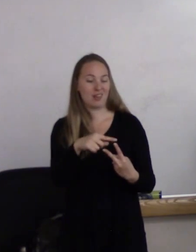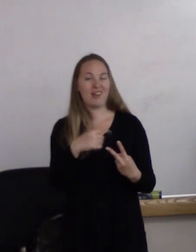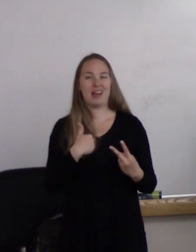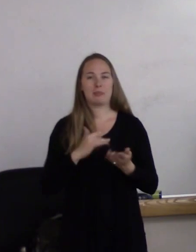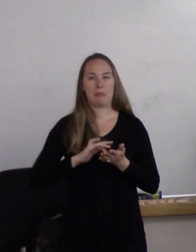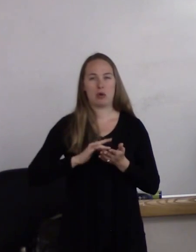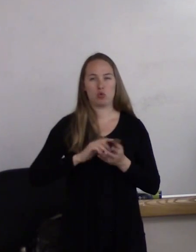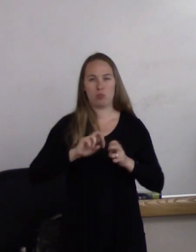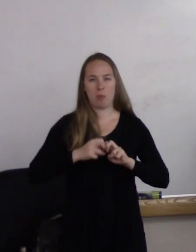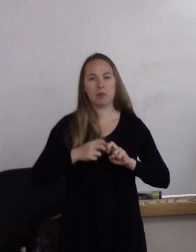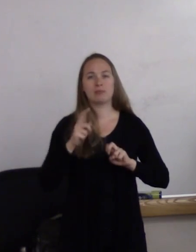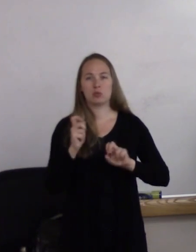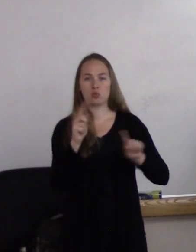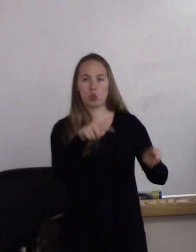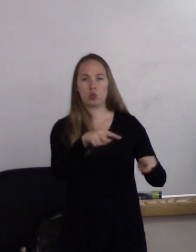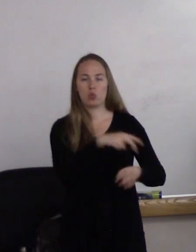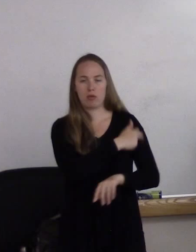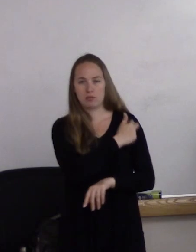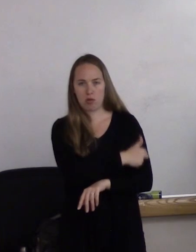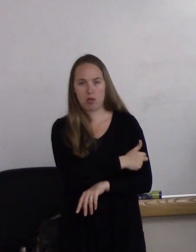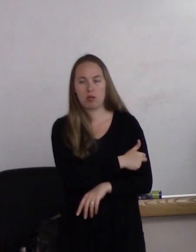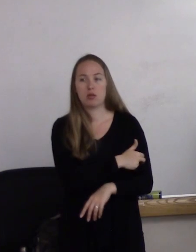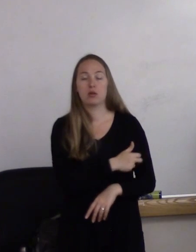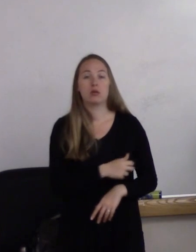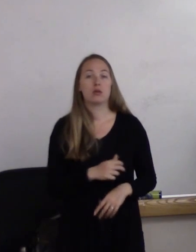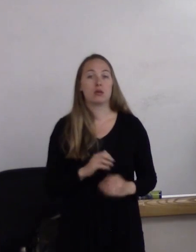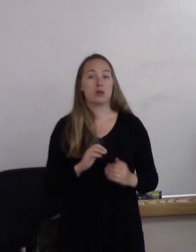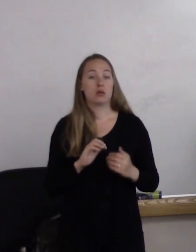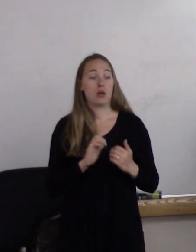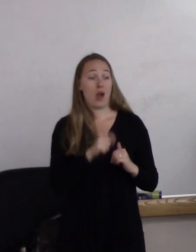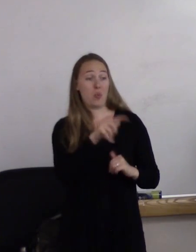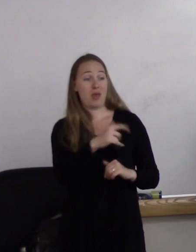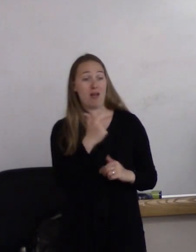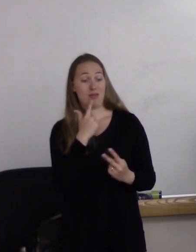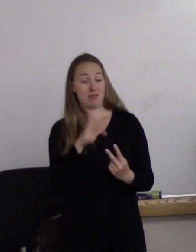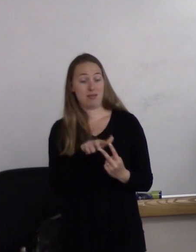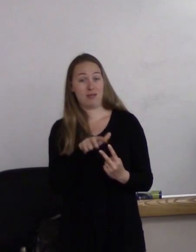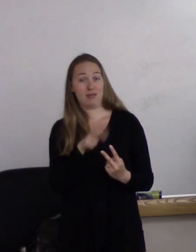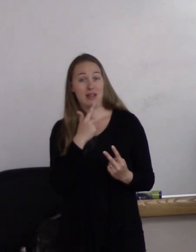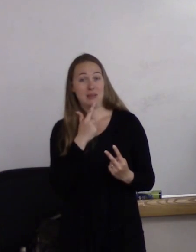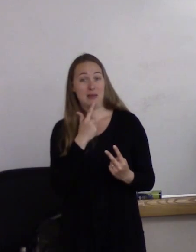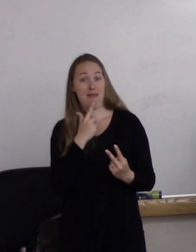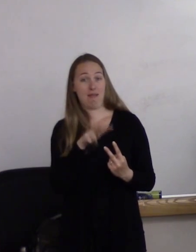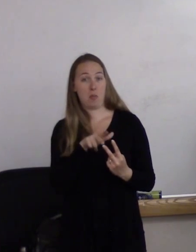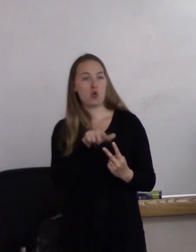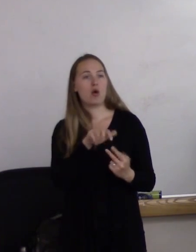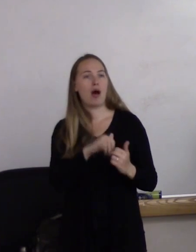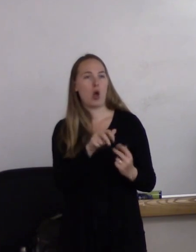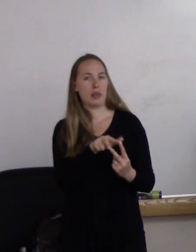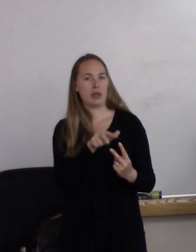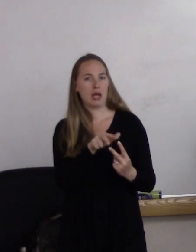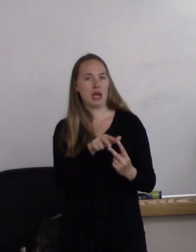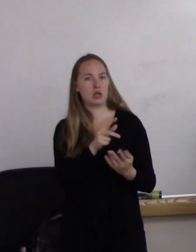and has to go to the hospital. And how those-- that lesbian couple are treated in comparison to a heterosexual couple